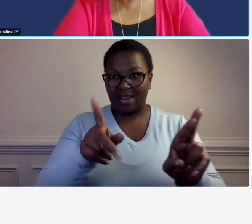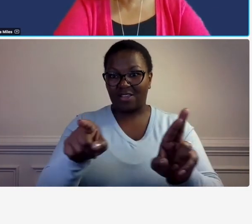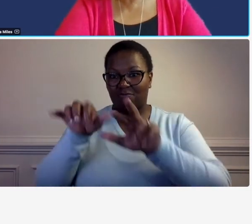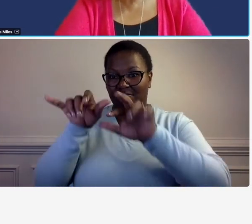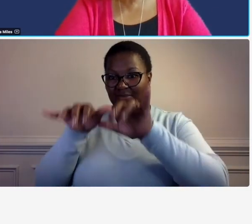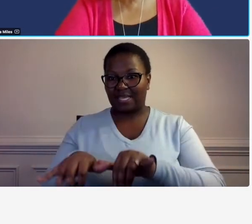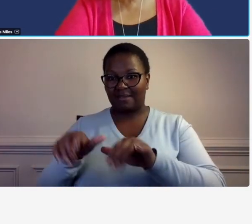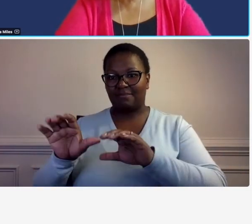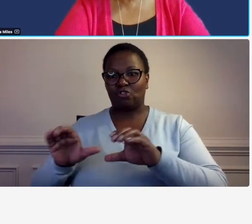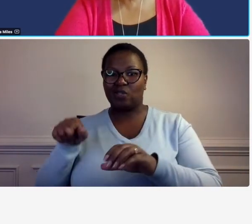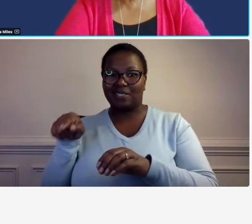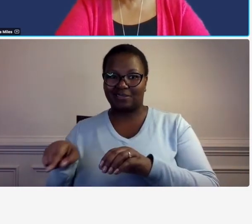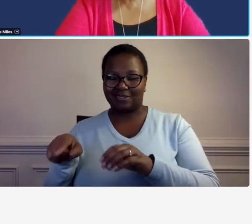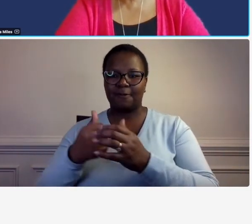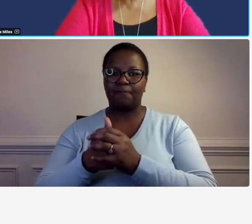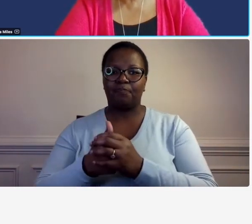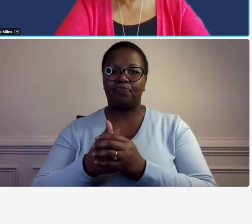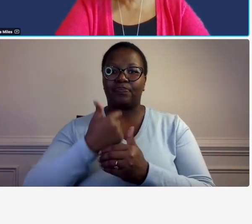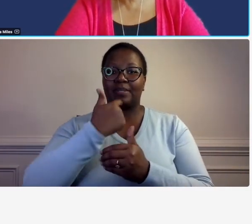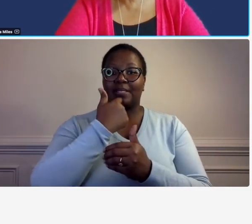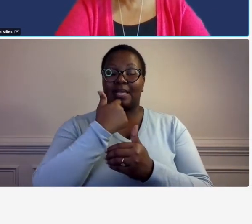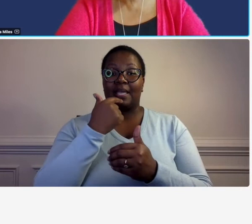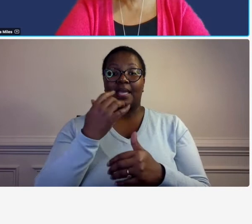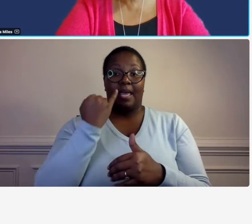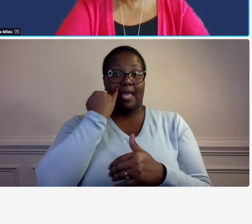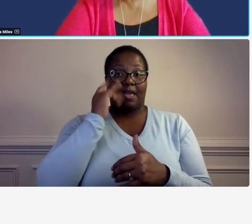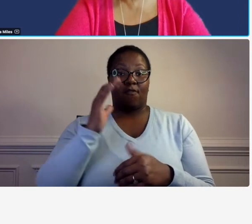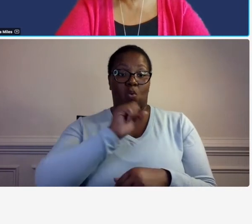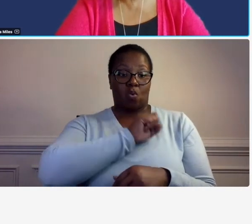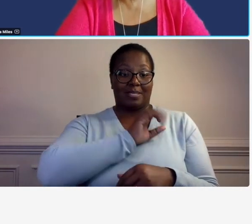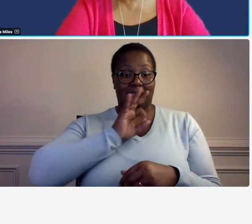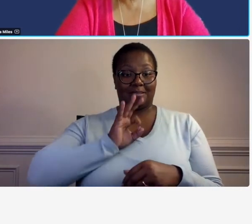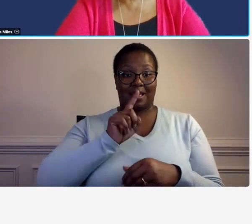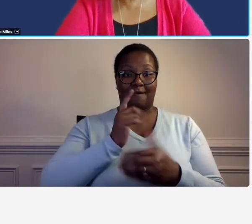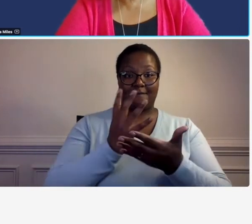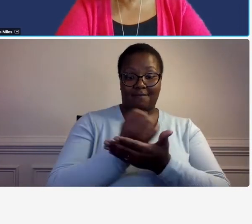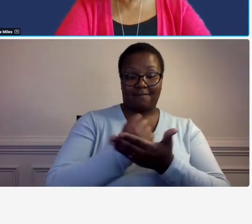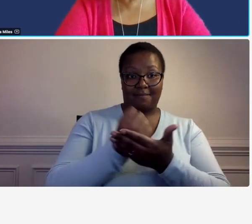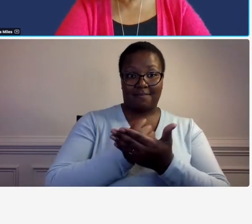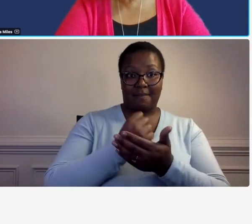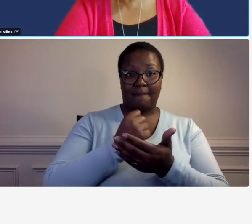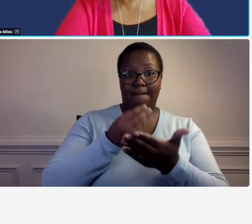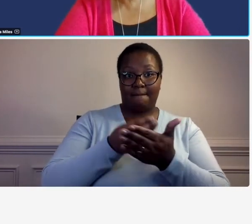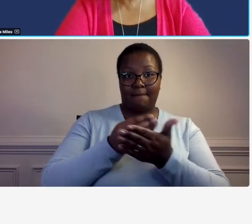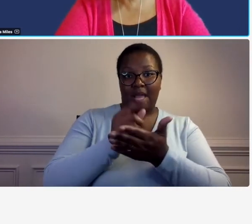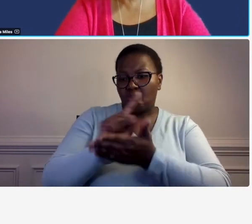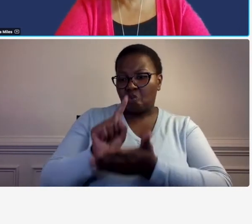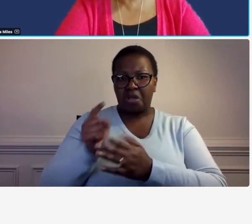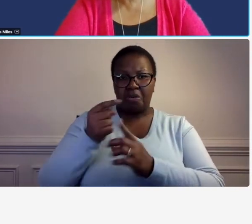okay if your salaried employee is working on a specific job and all of that employees hours